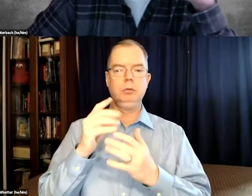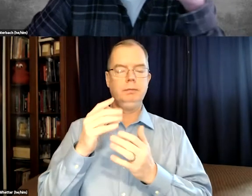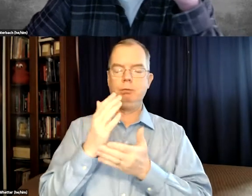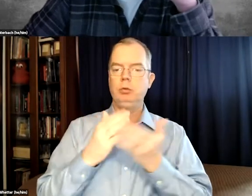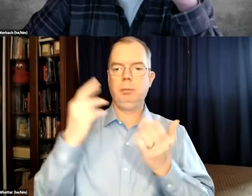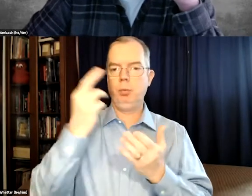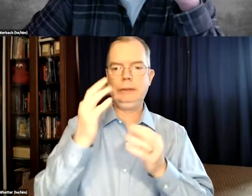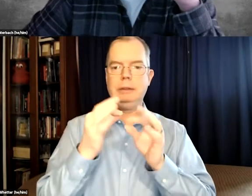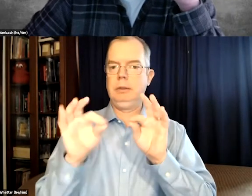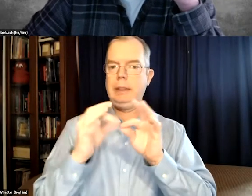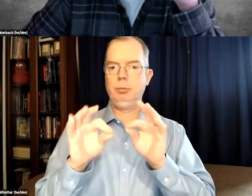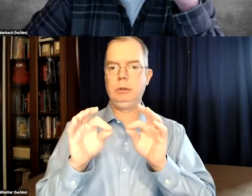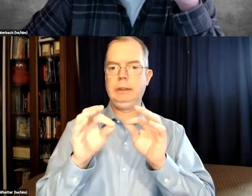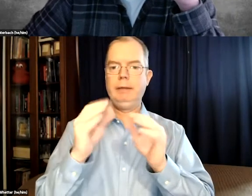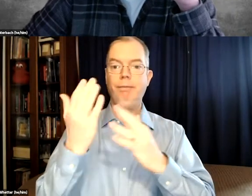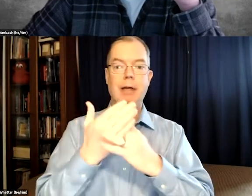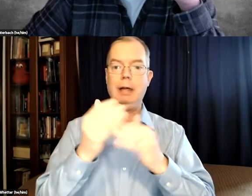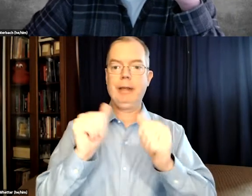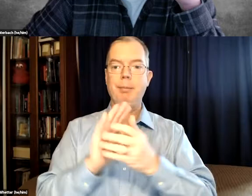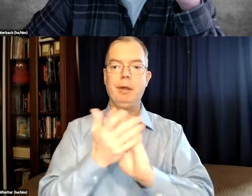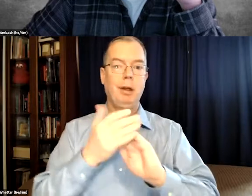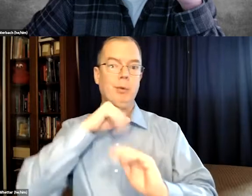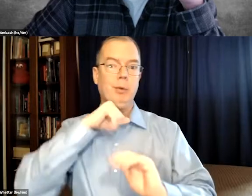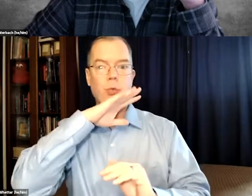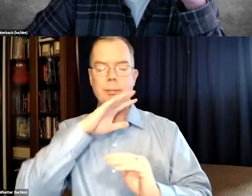And it happens on television a lot, especially because for some reason,